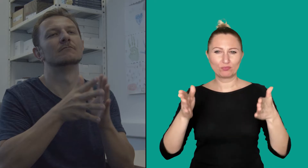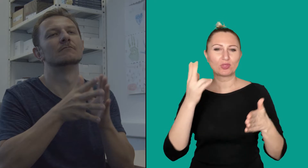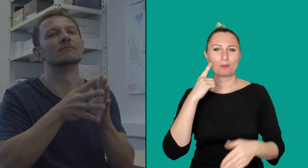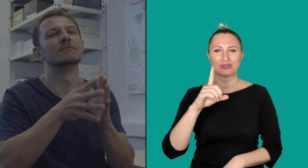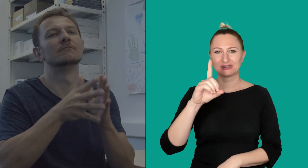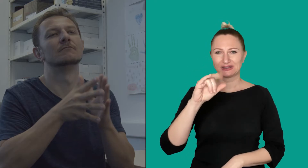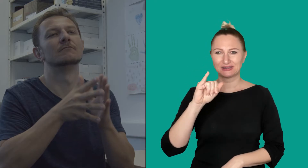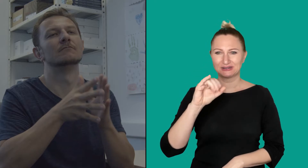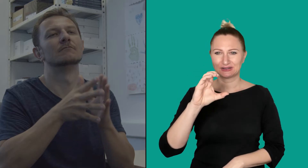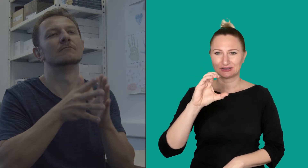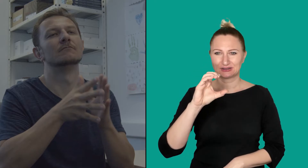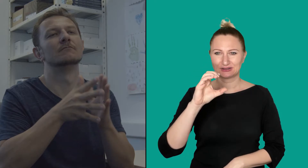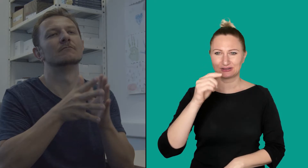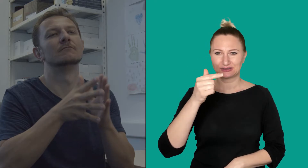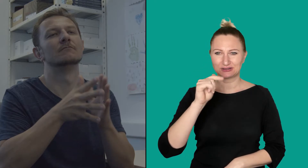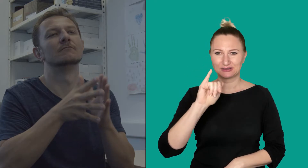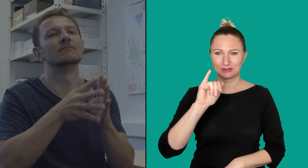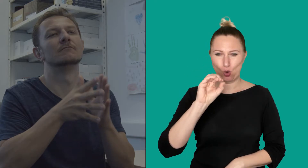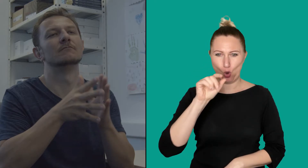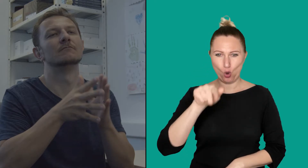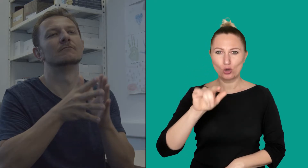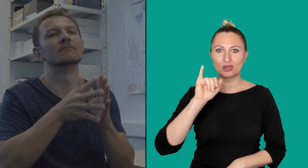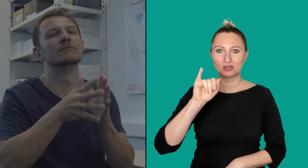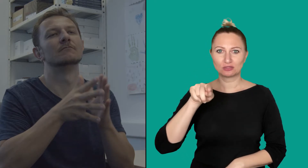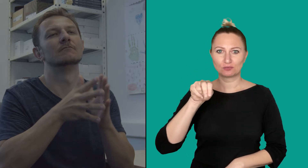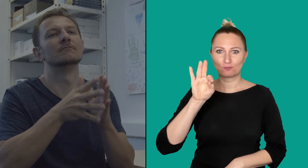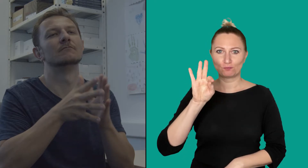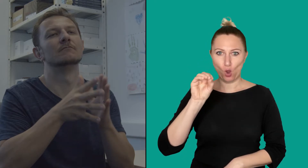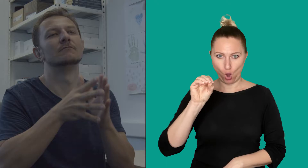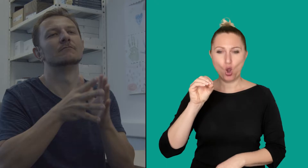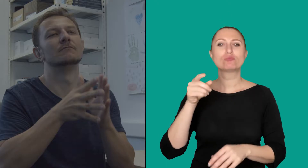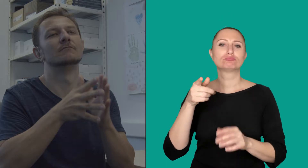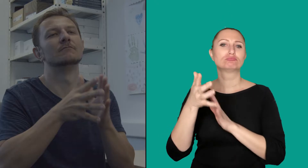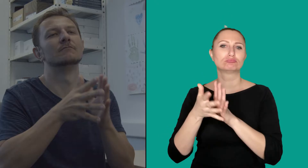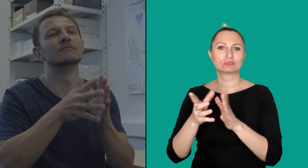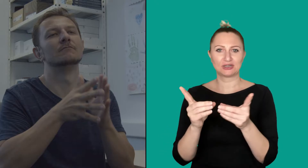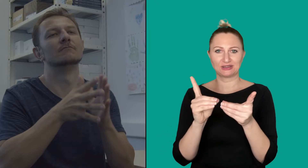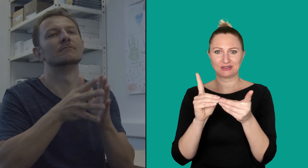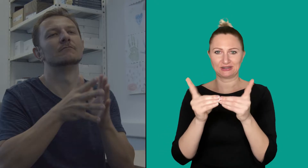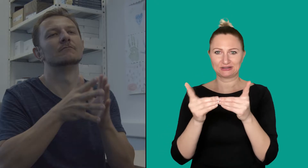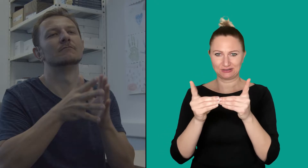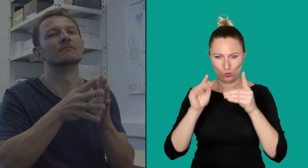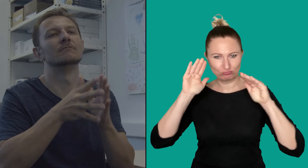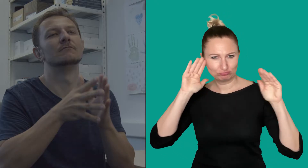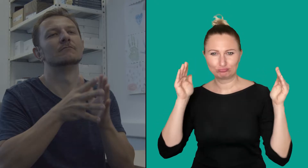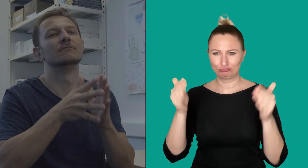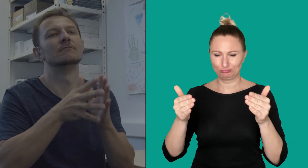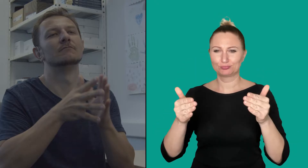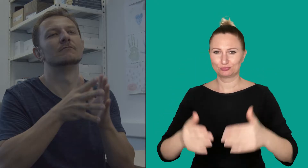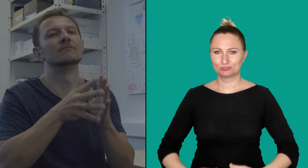Dictio.info - "sign name of the dictionary".